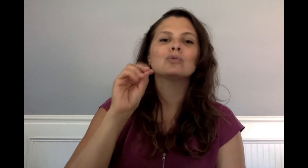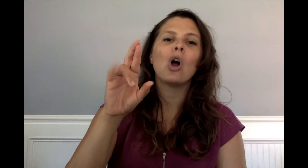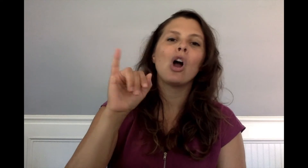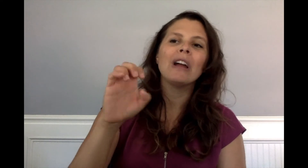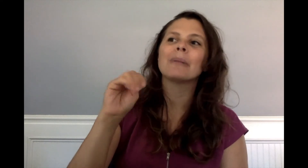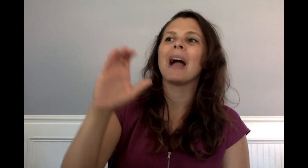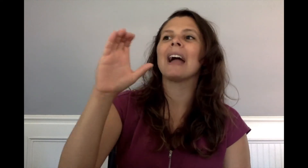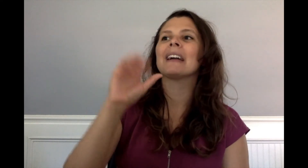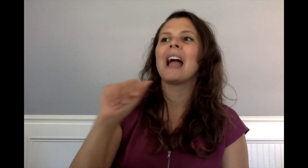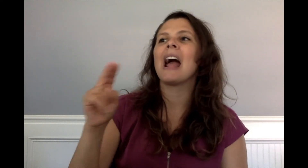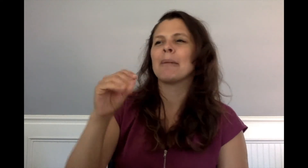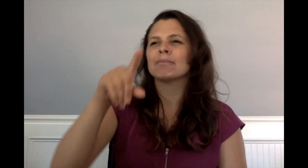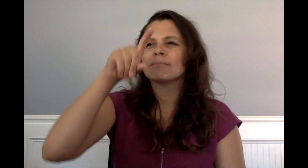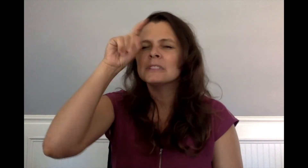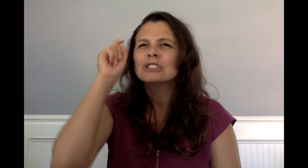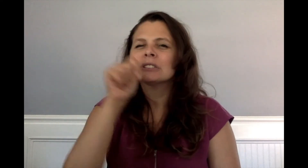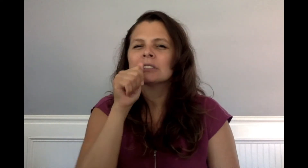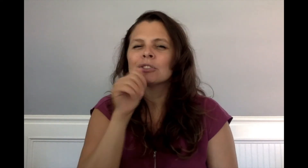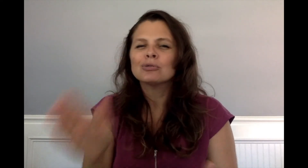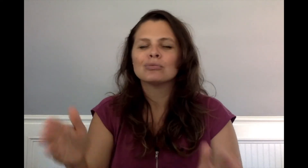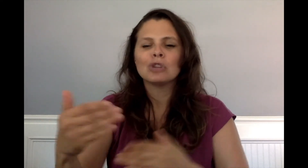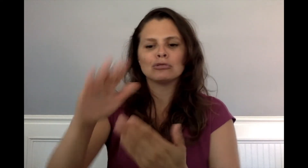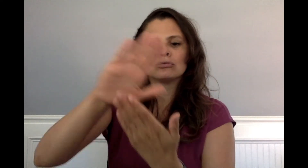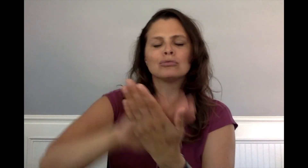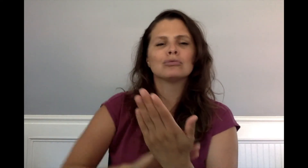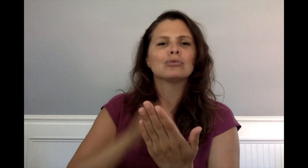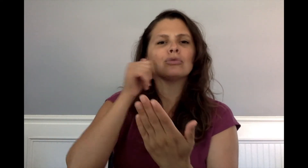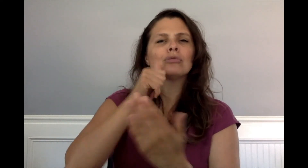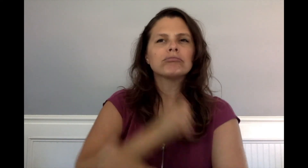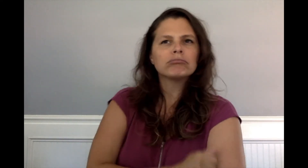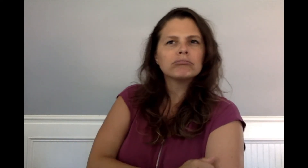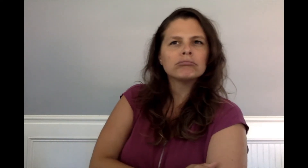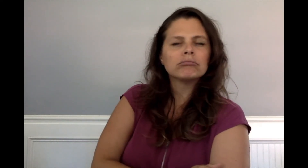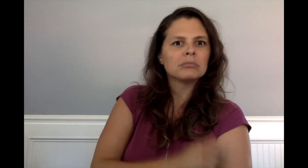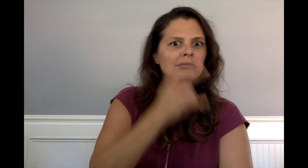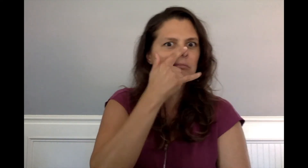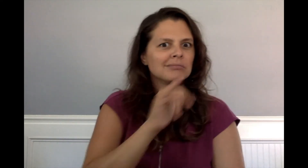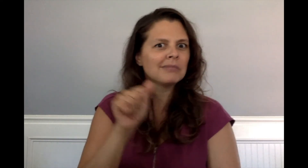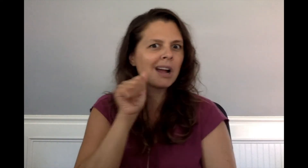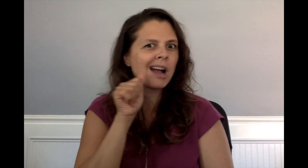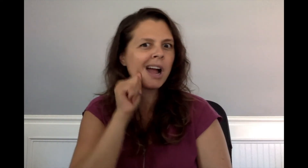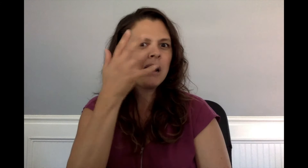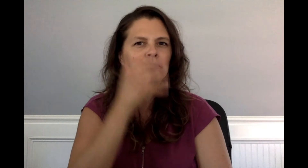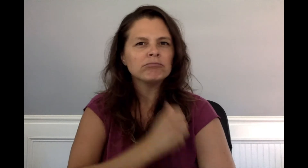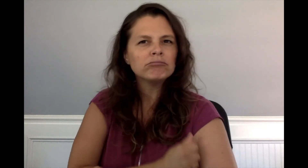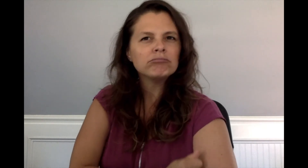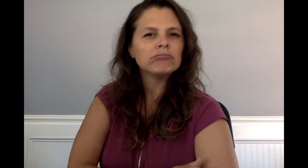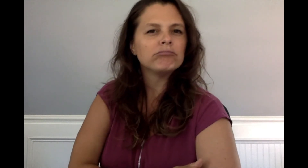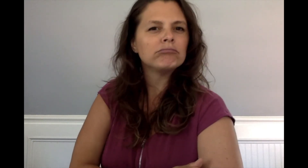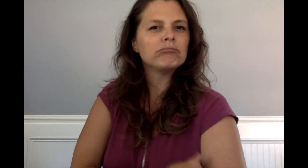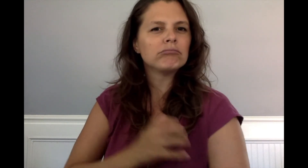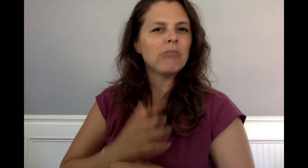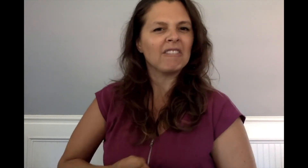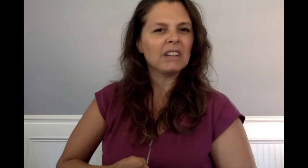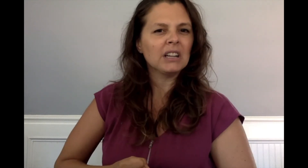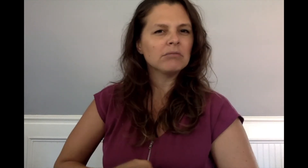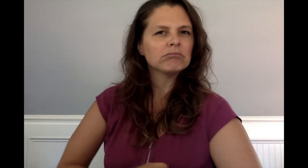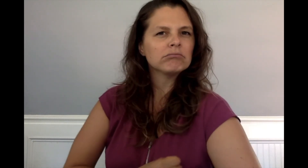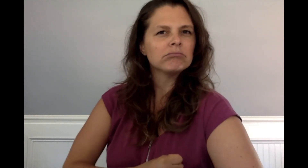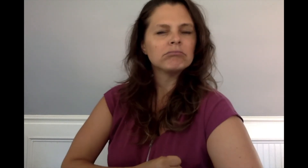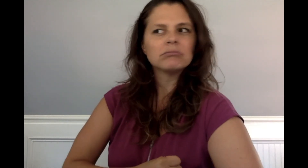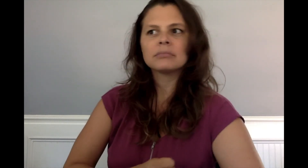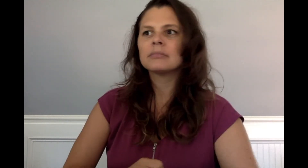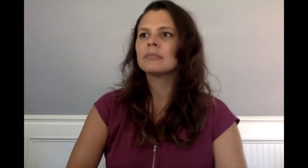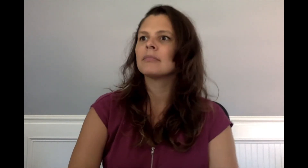"Dorrie McCann and the Mystery of the Secret Treasure."